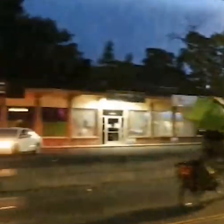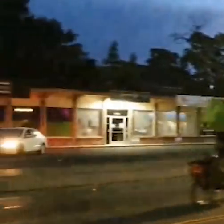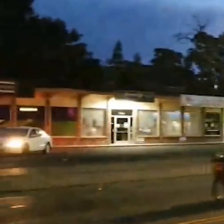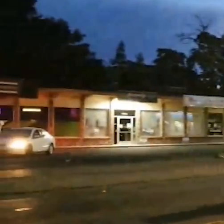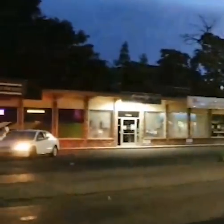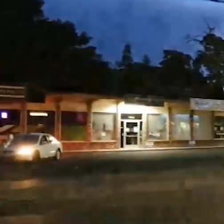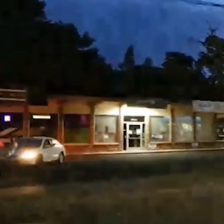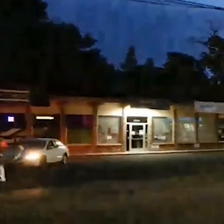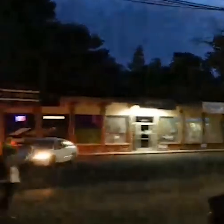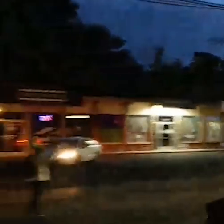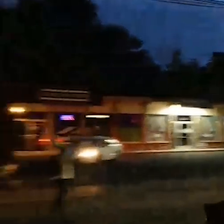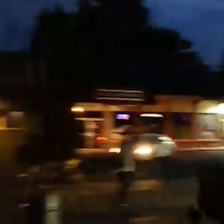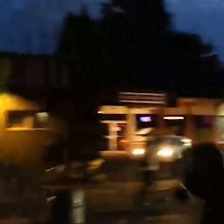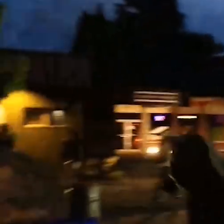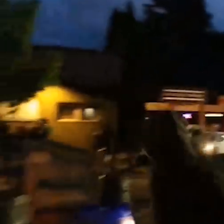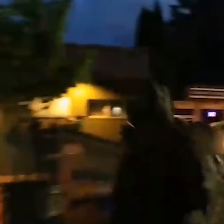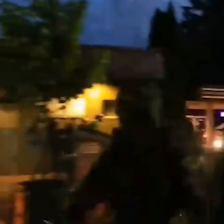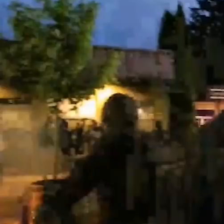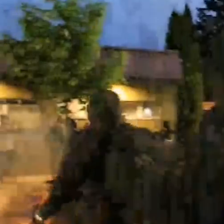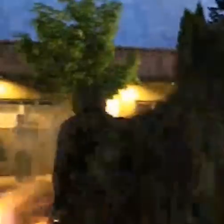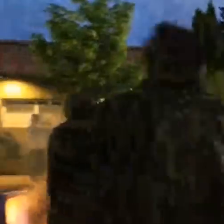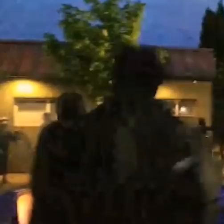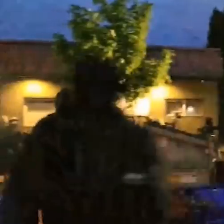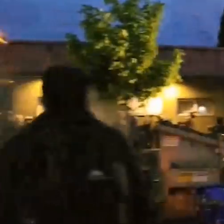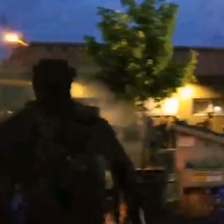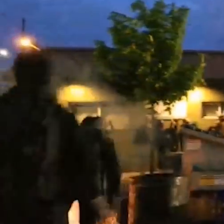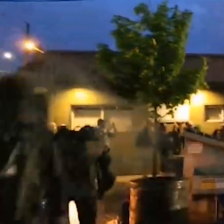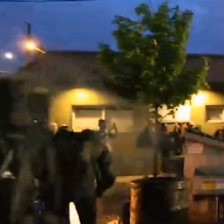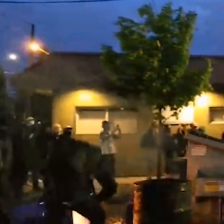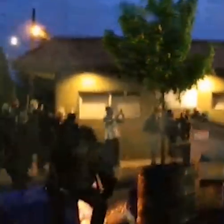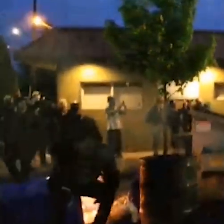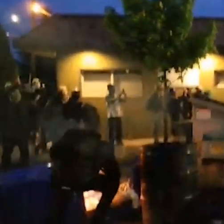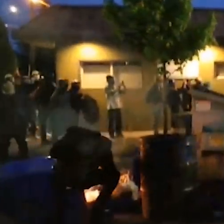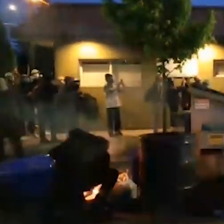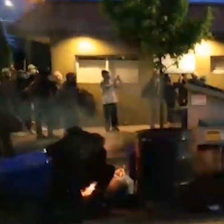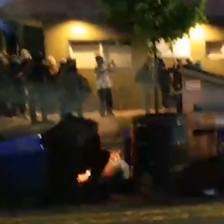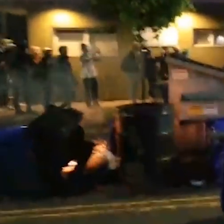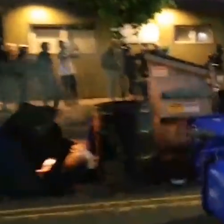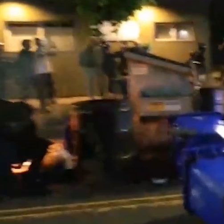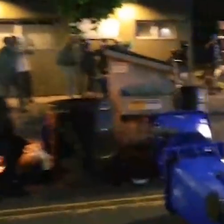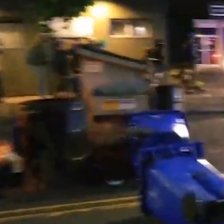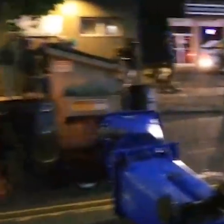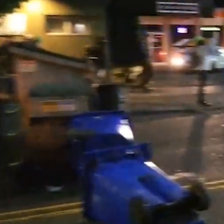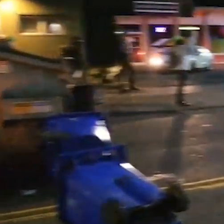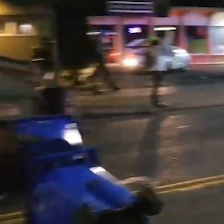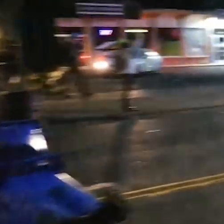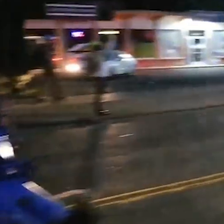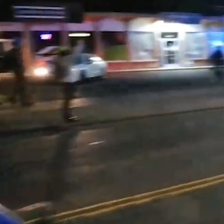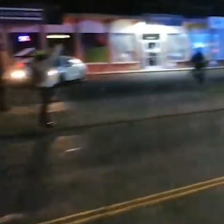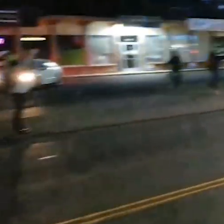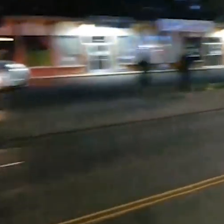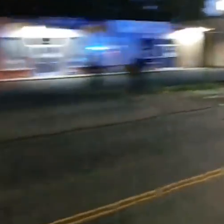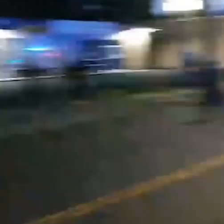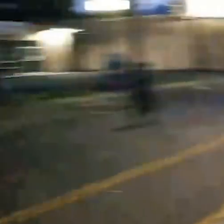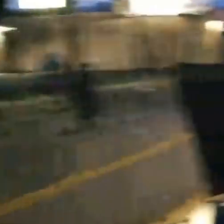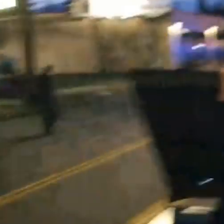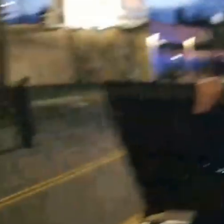striking to me about this event was the volume of projectiles that the State Police reported that were being thrown at them